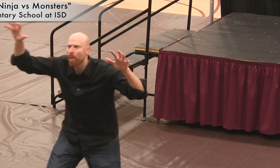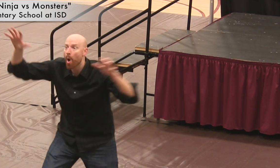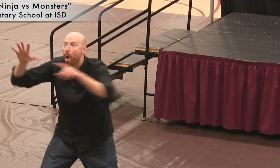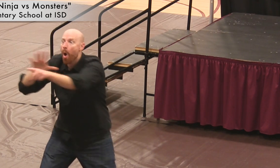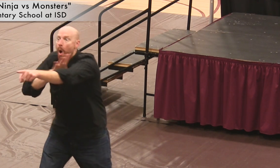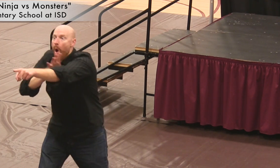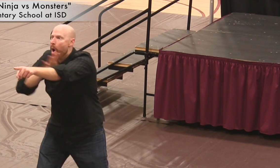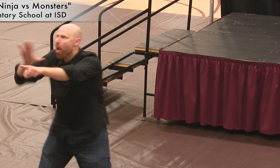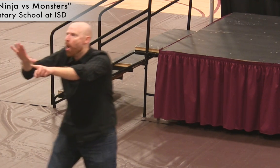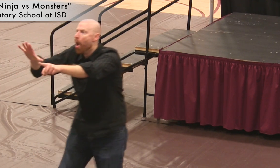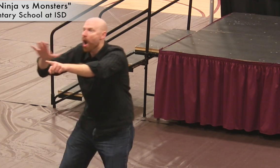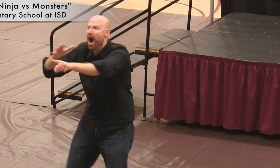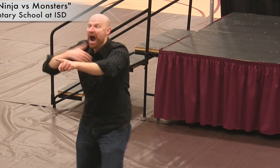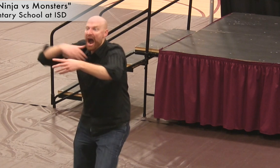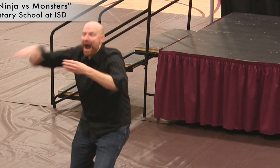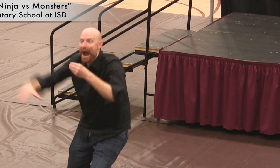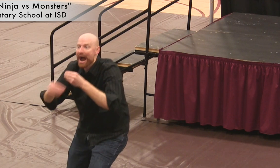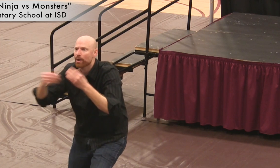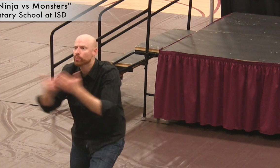Monsters, YES, let’s go with that!